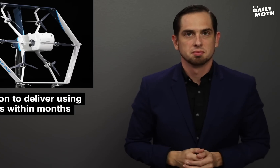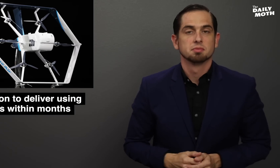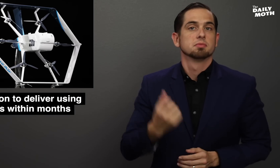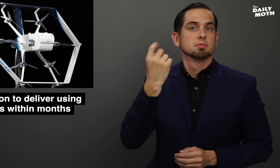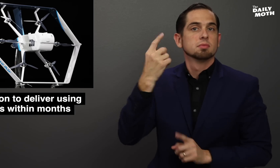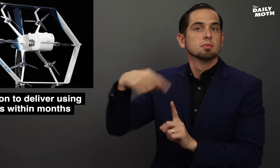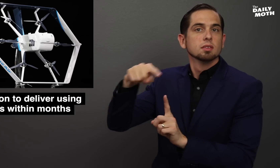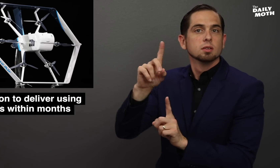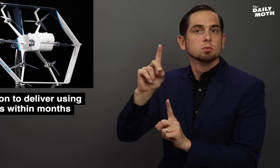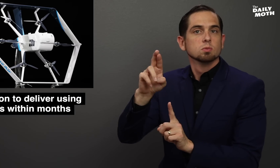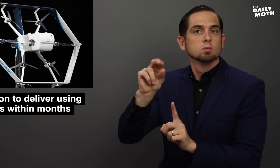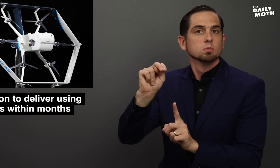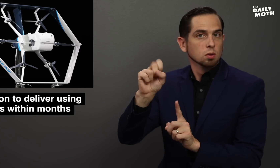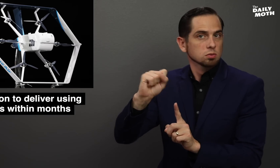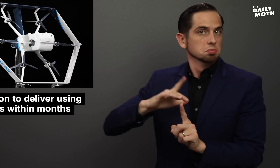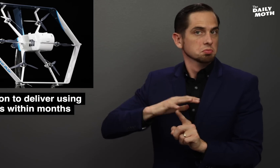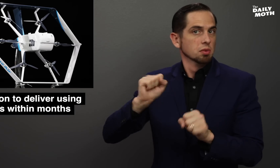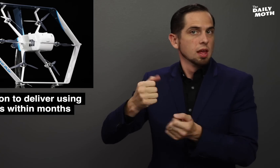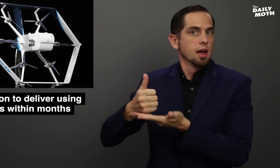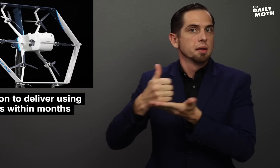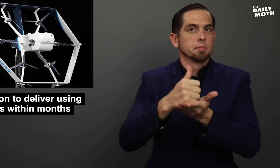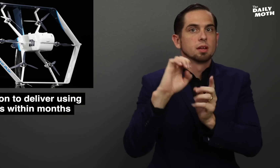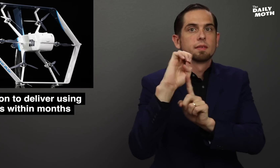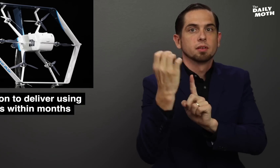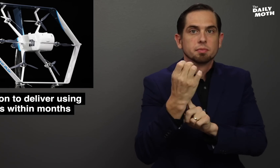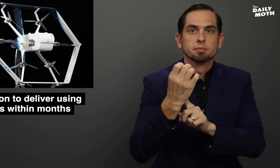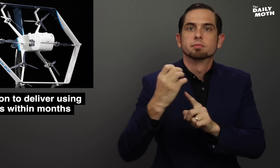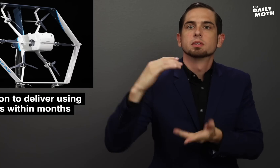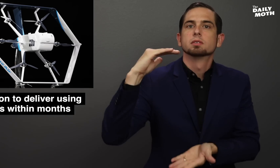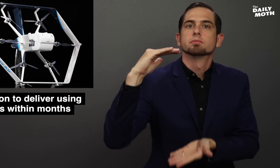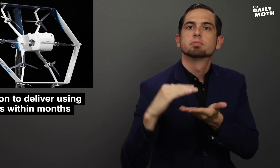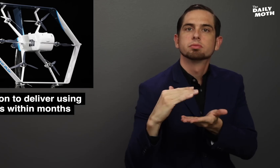While drones can help the environment with